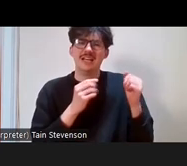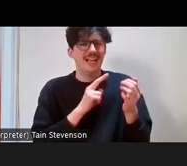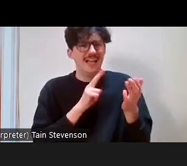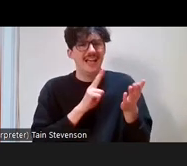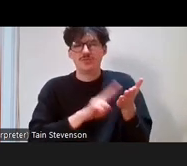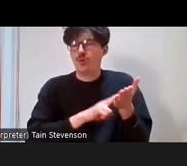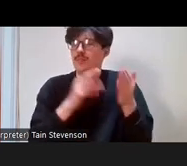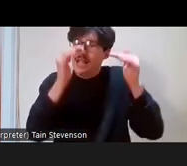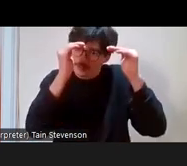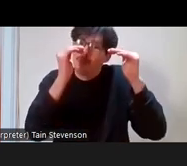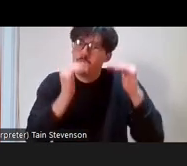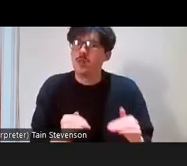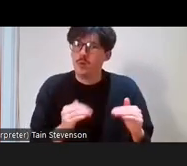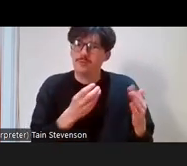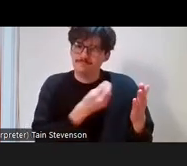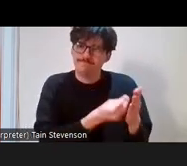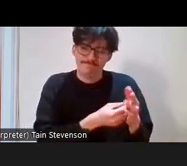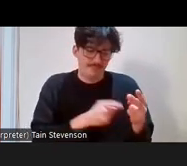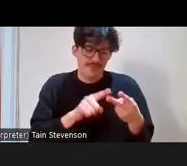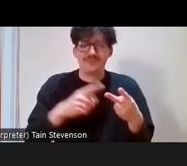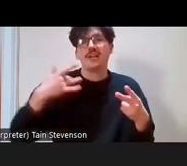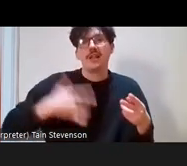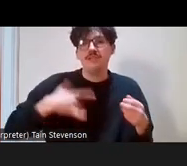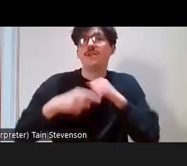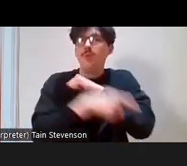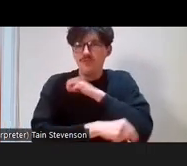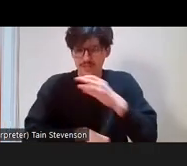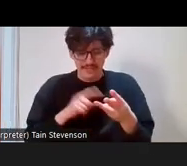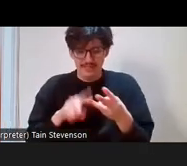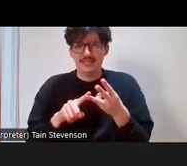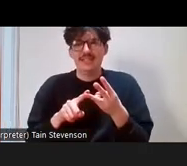it is about living in poverty, it is about being deprived of financial resources,